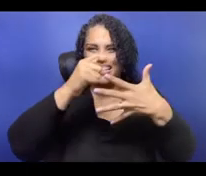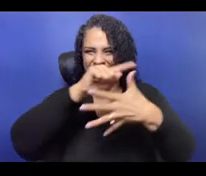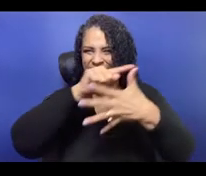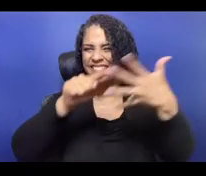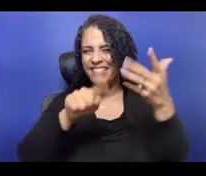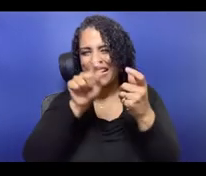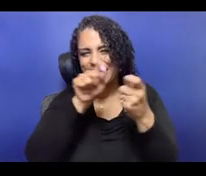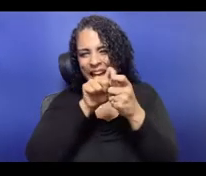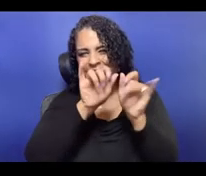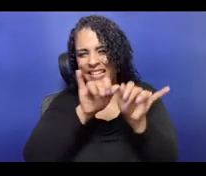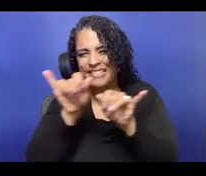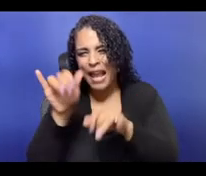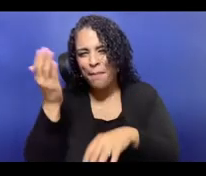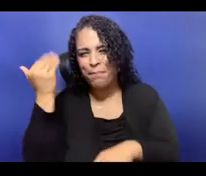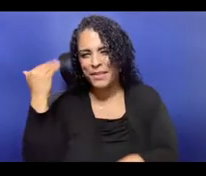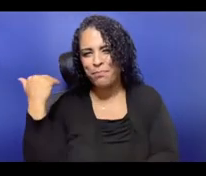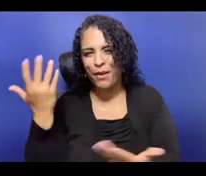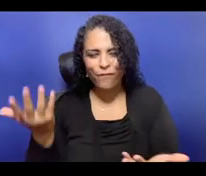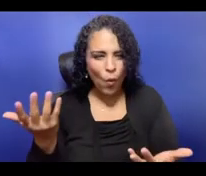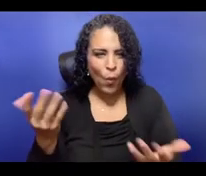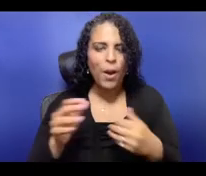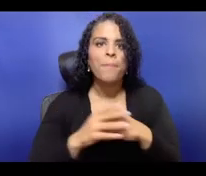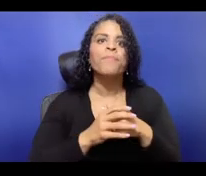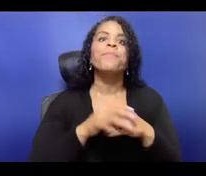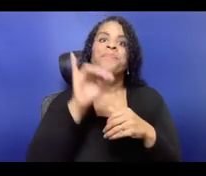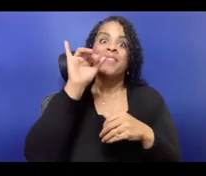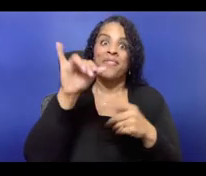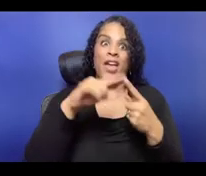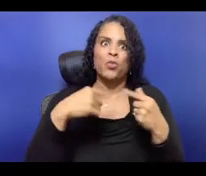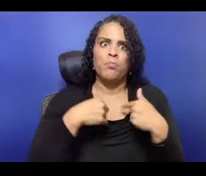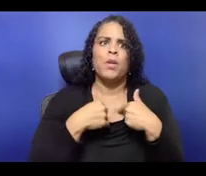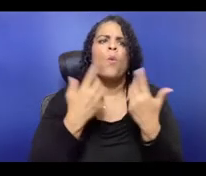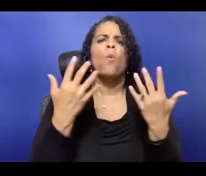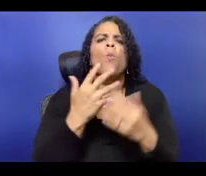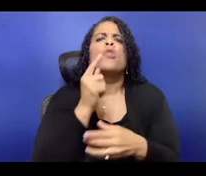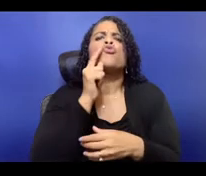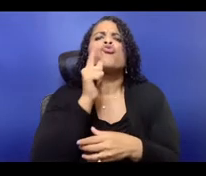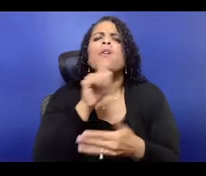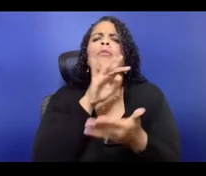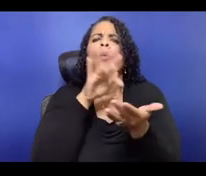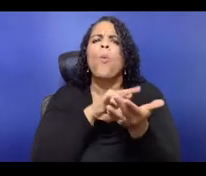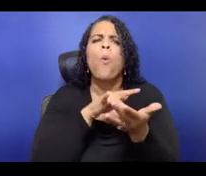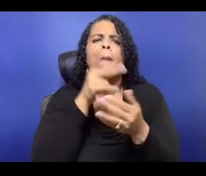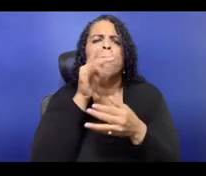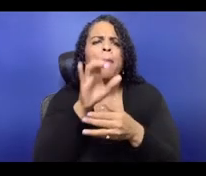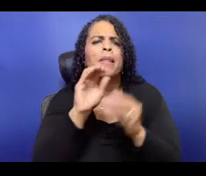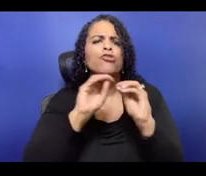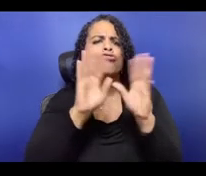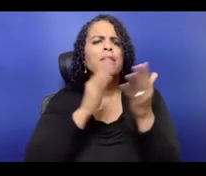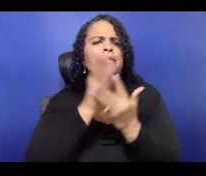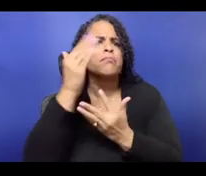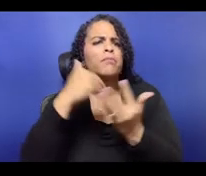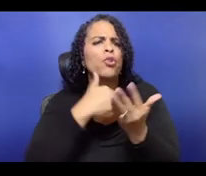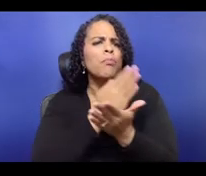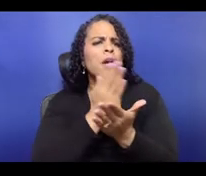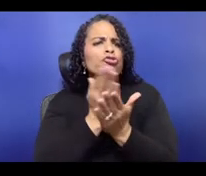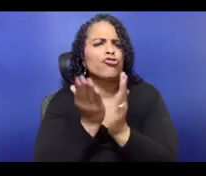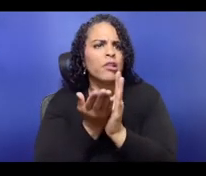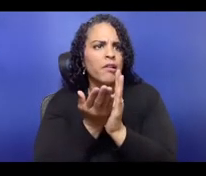when artists are really embracing the full transparency and agency that having control